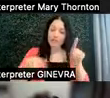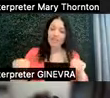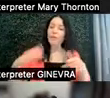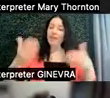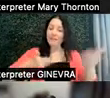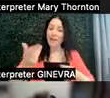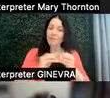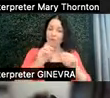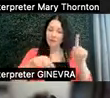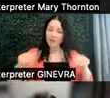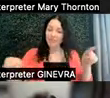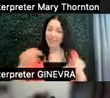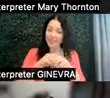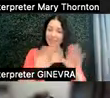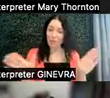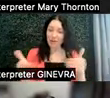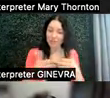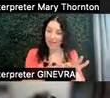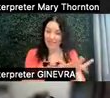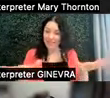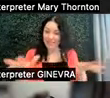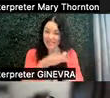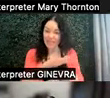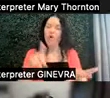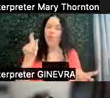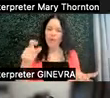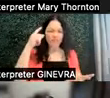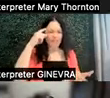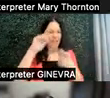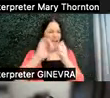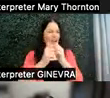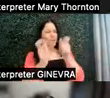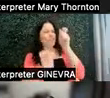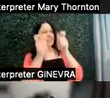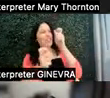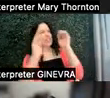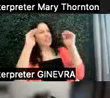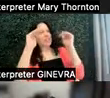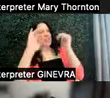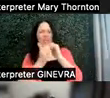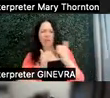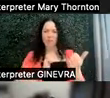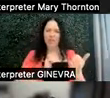to think about, how do we change our expectations, or how do we adjust them to meet everyone's needs,